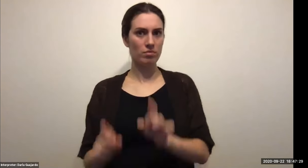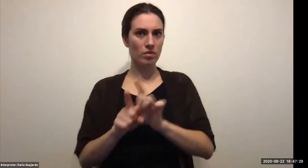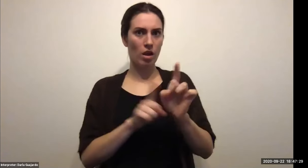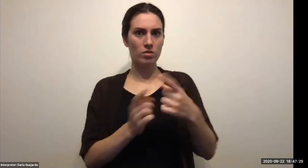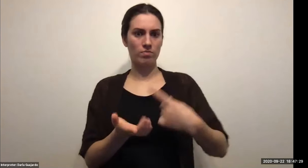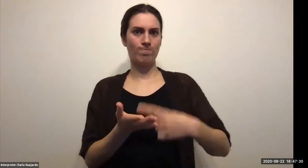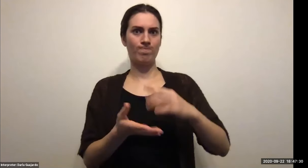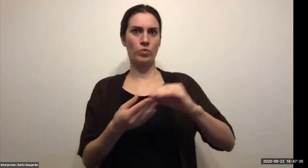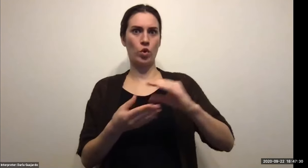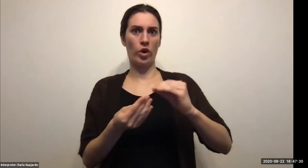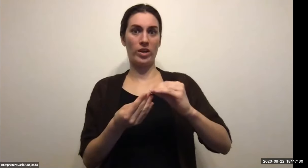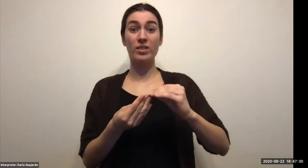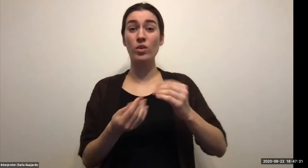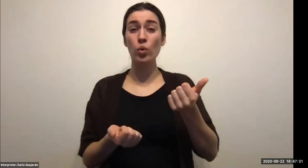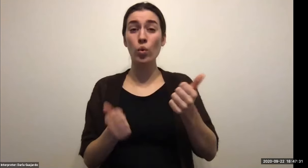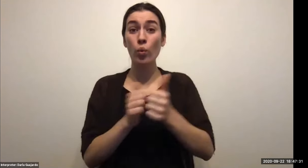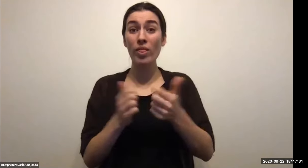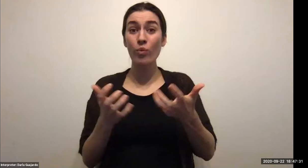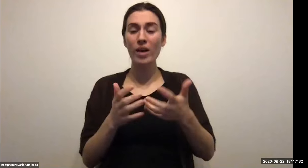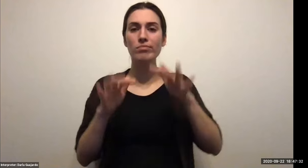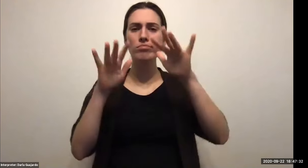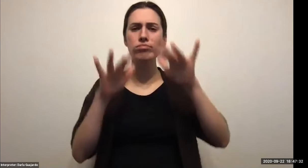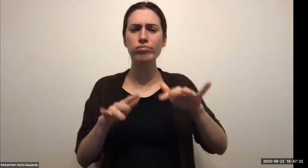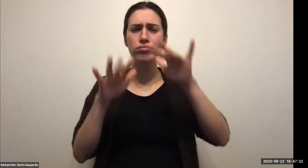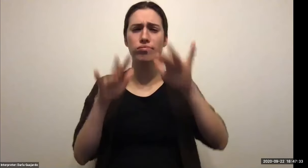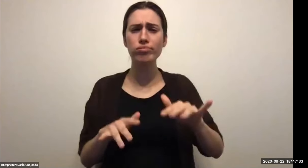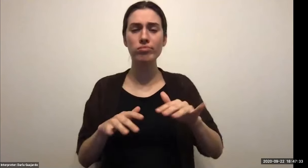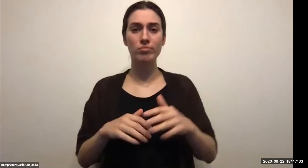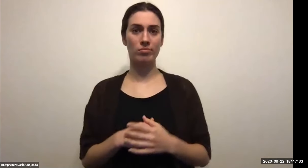Keith Wolling: 911 hit Keith Wolling: And people couldn't move everything was shut down.